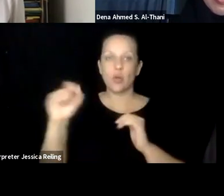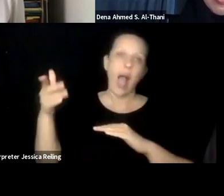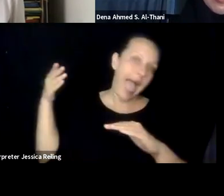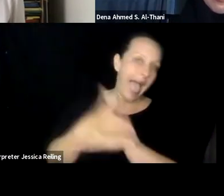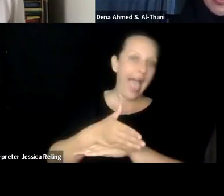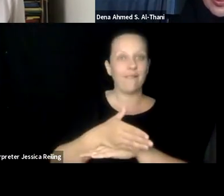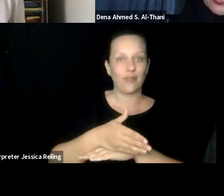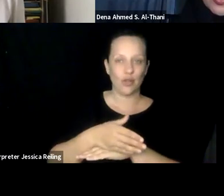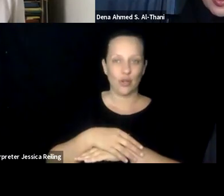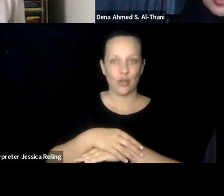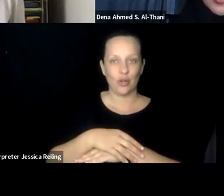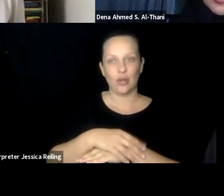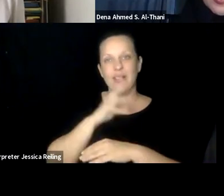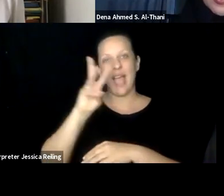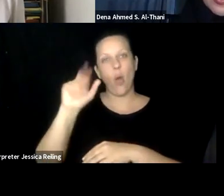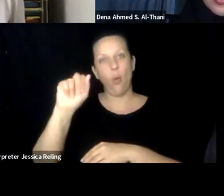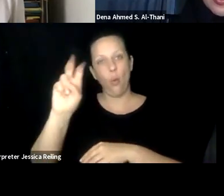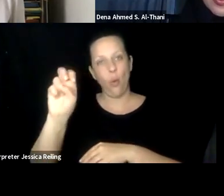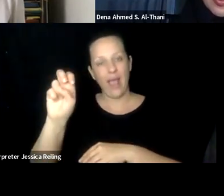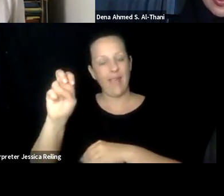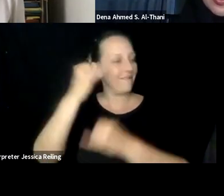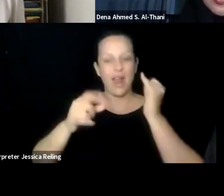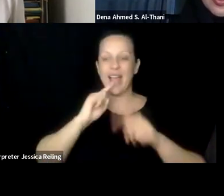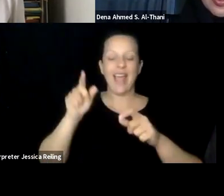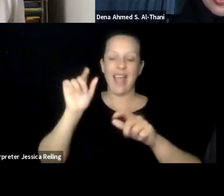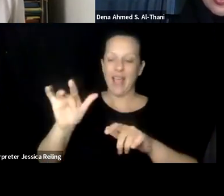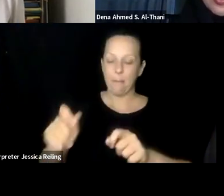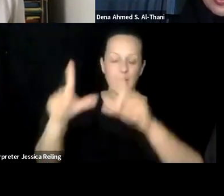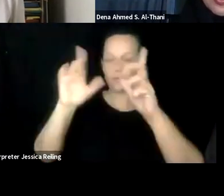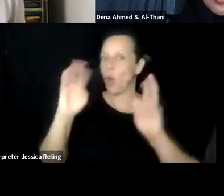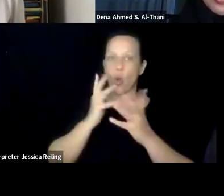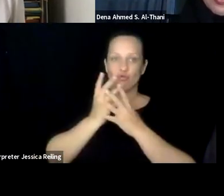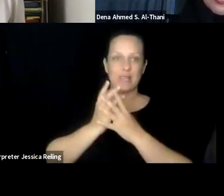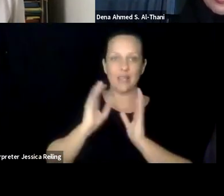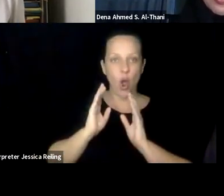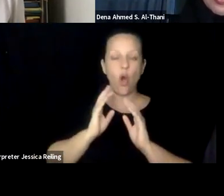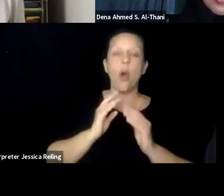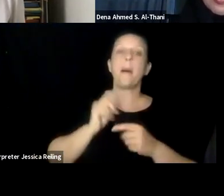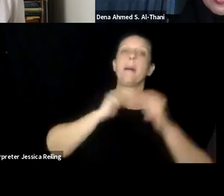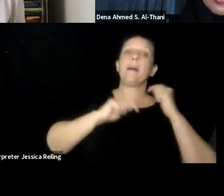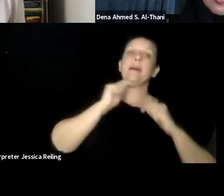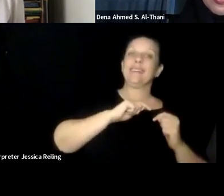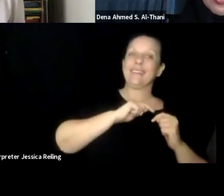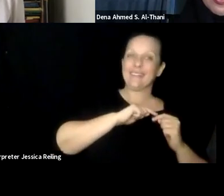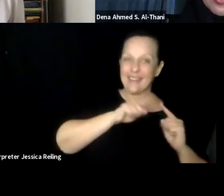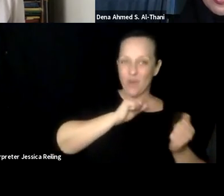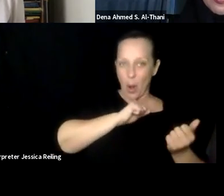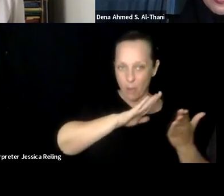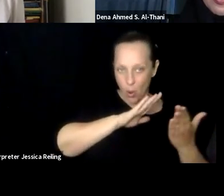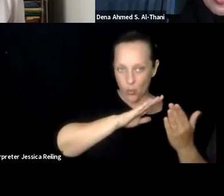accessibility guidelines. And then I have them use the automated tool afterwards. So they don't just think an automated tool like Wave, that's